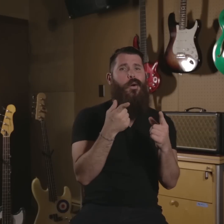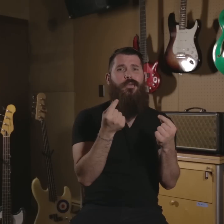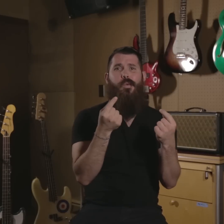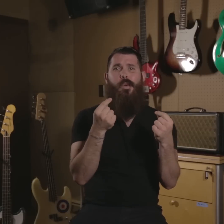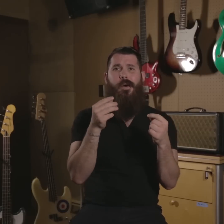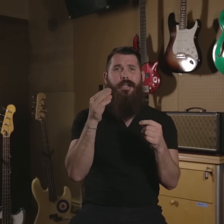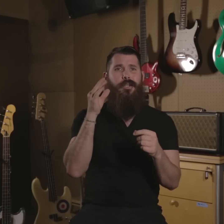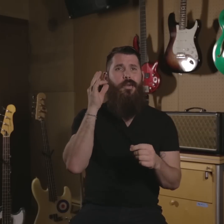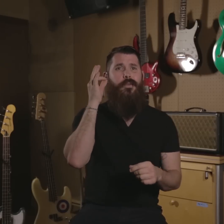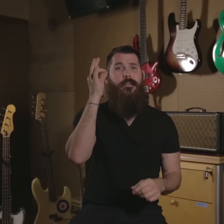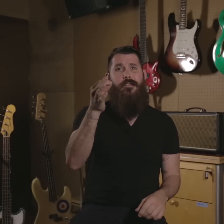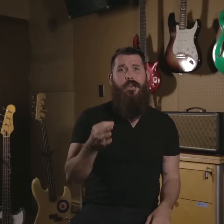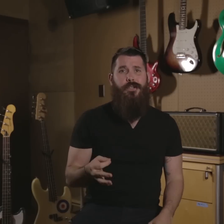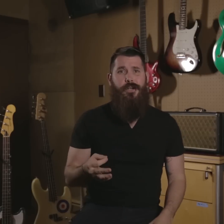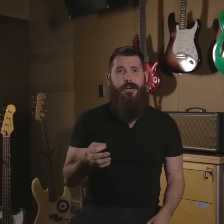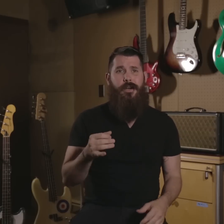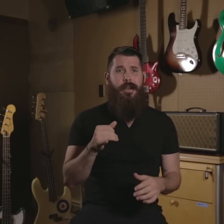What we wanted to do in the future.